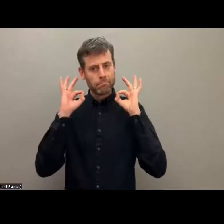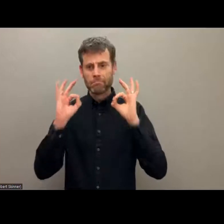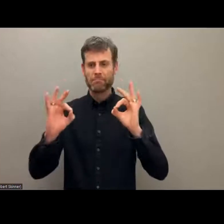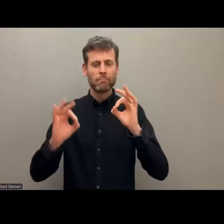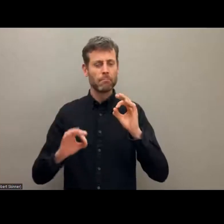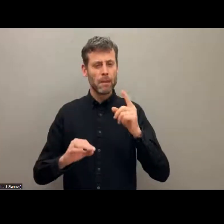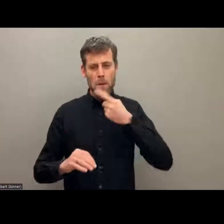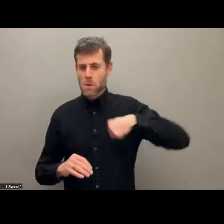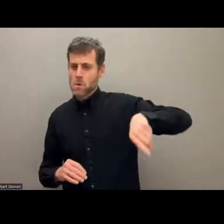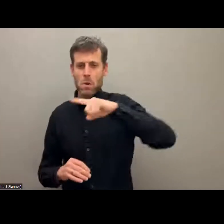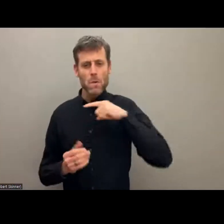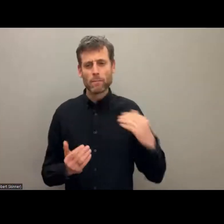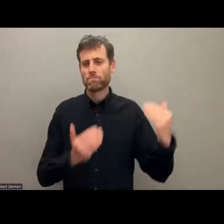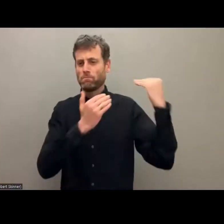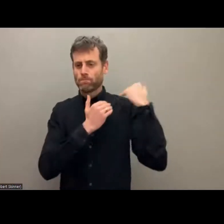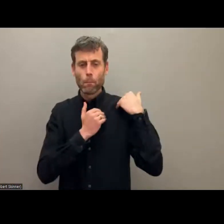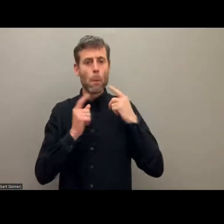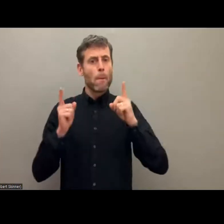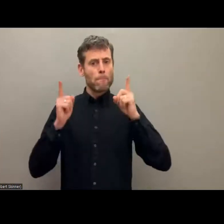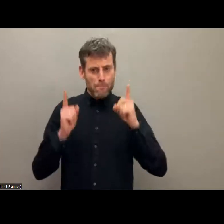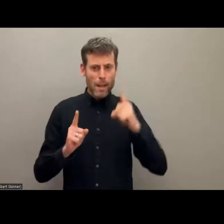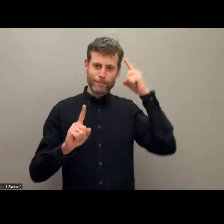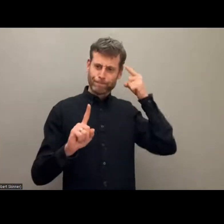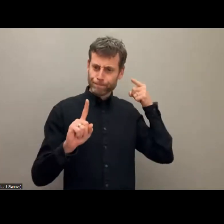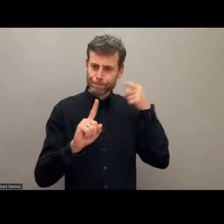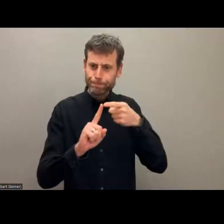need to make also about the (?) of the